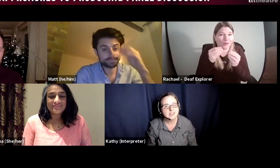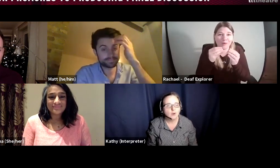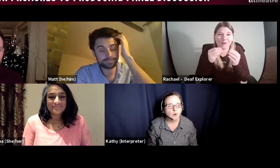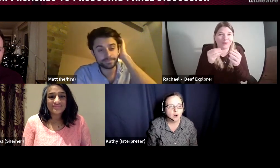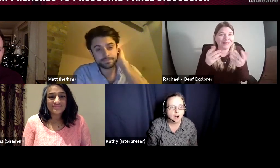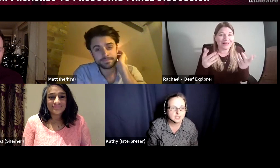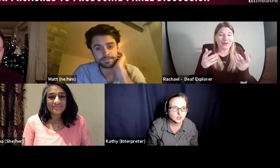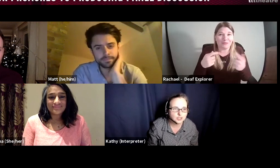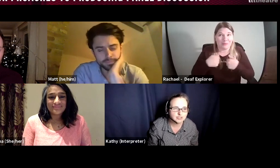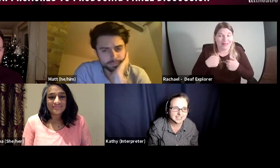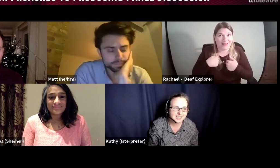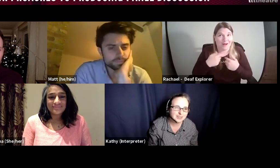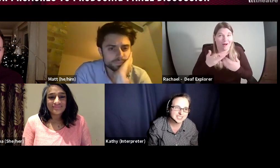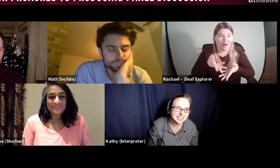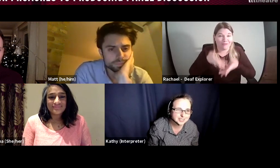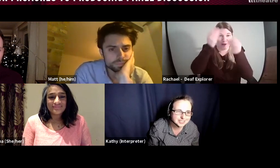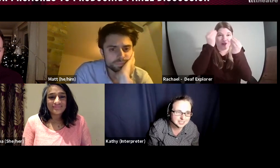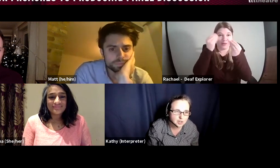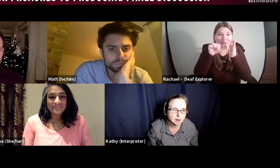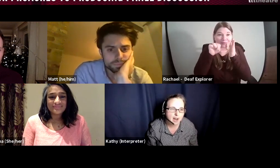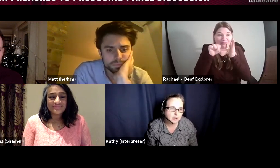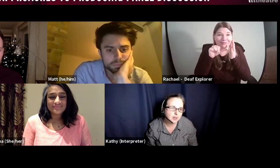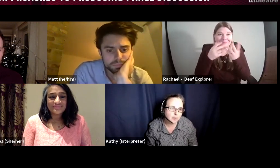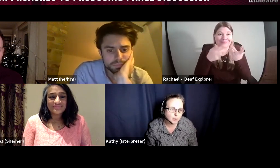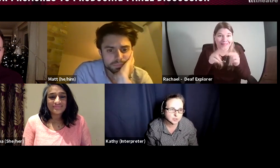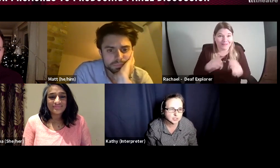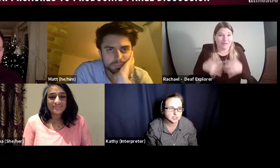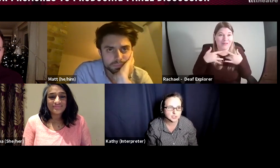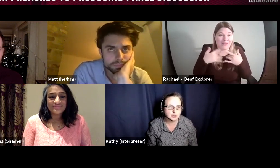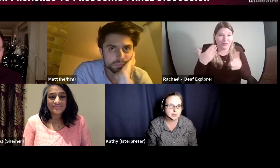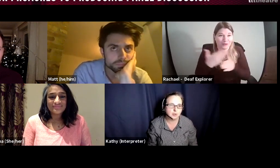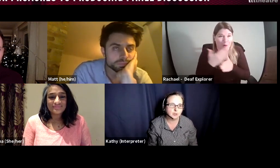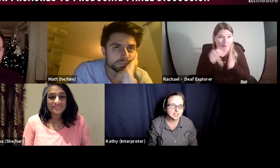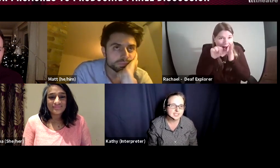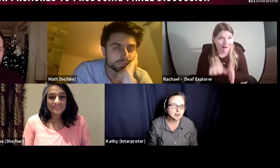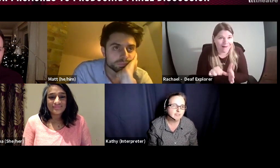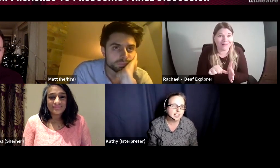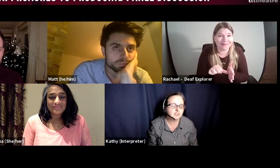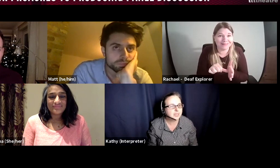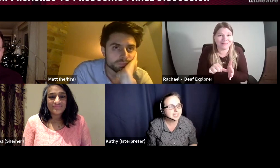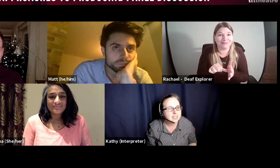or hard contract negotiations that you might want to do but you're terrified of doing it,